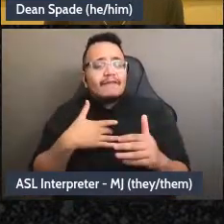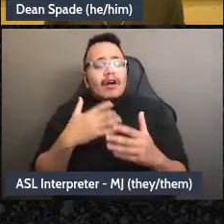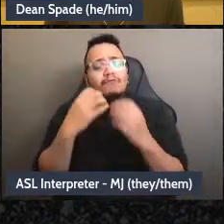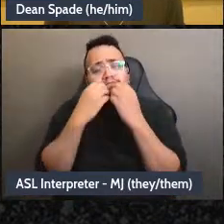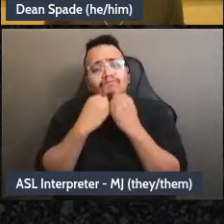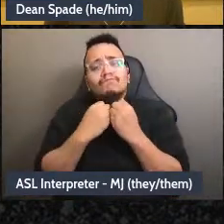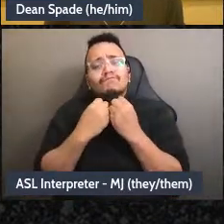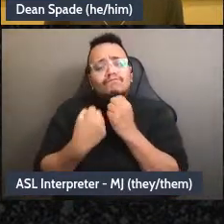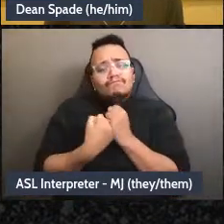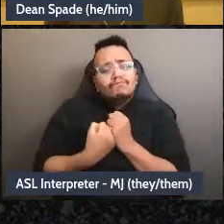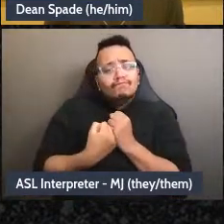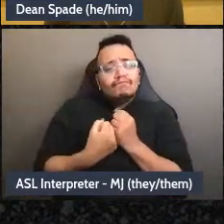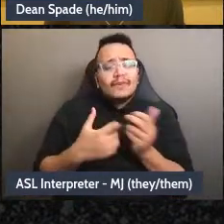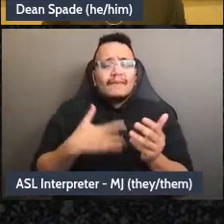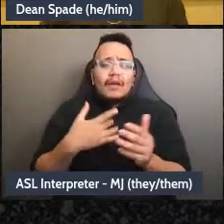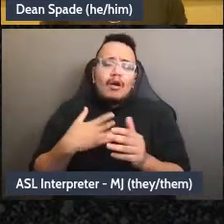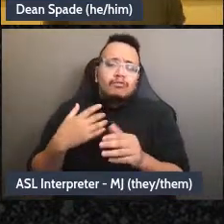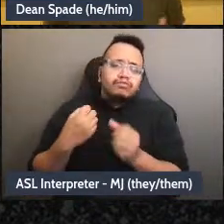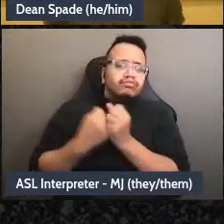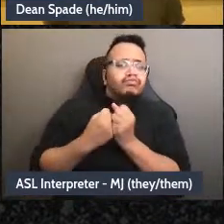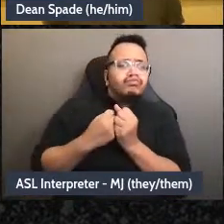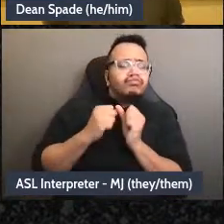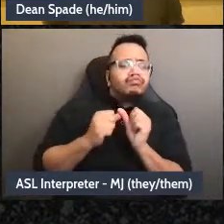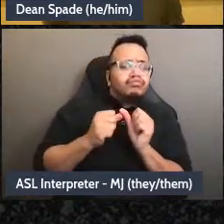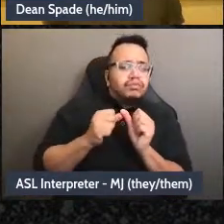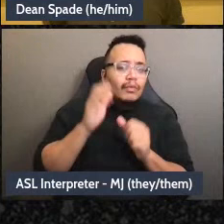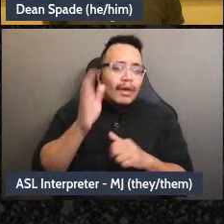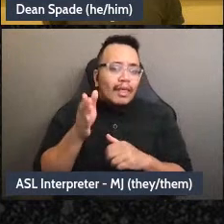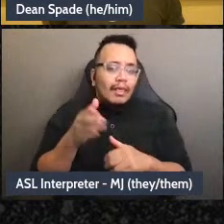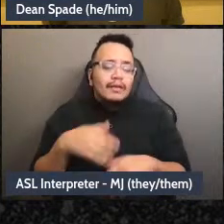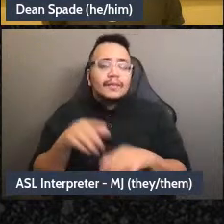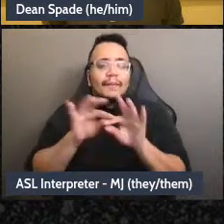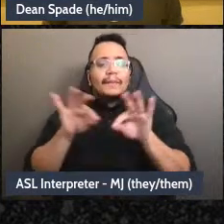feeling like someone has our back, and so we want to build groups where people